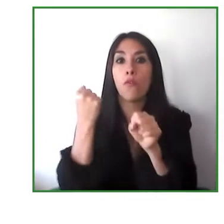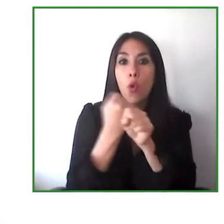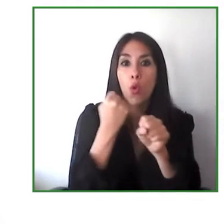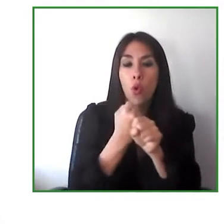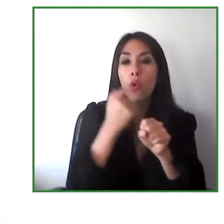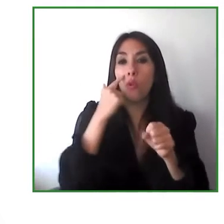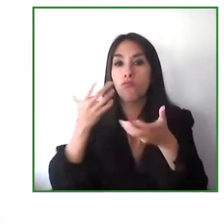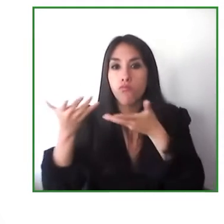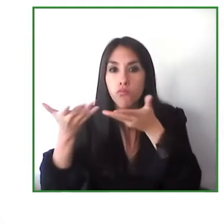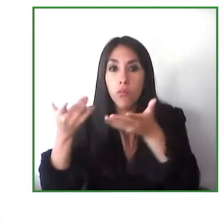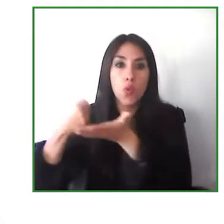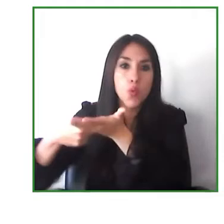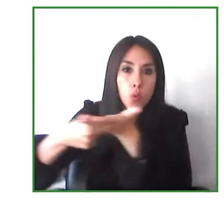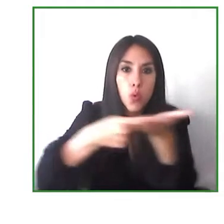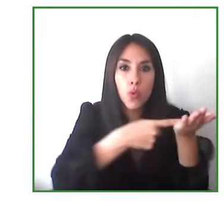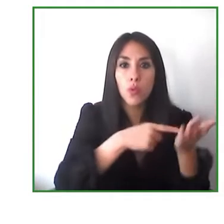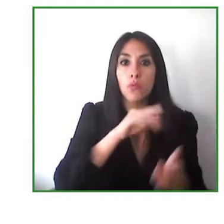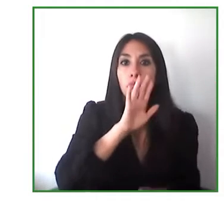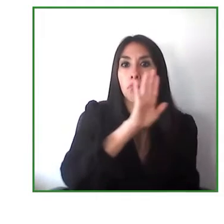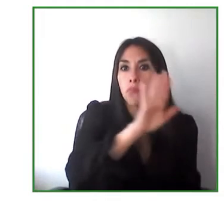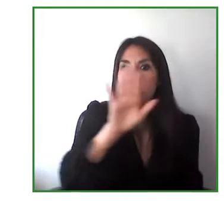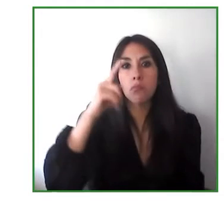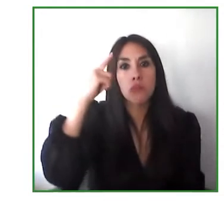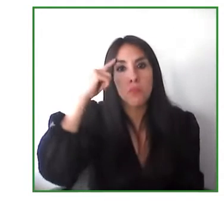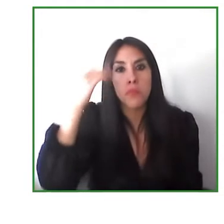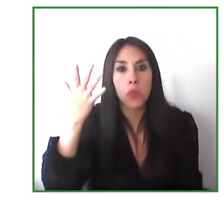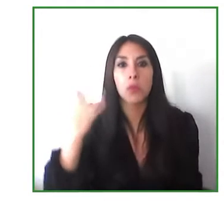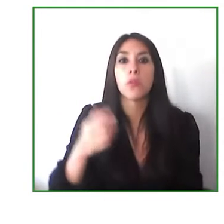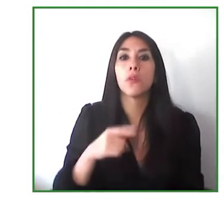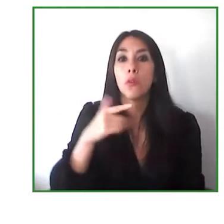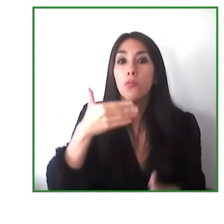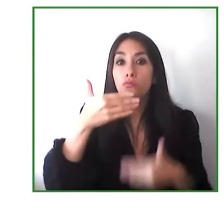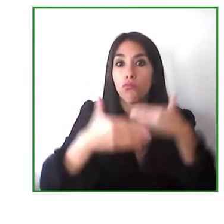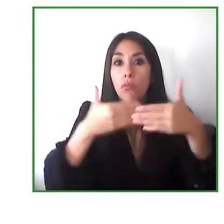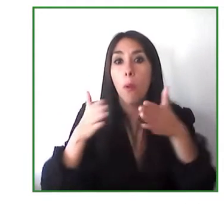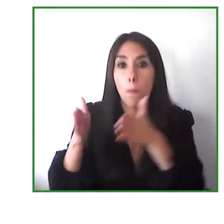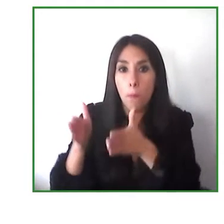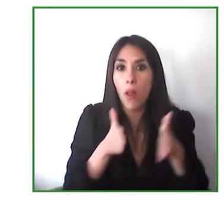their learnings in this replication process that has not